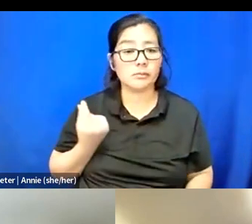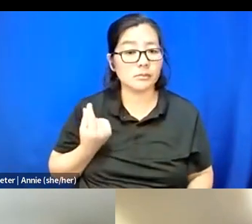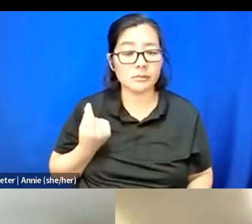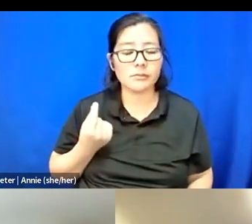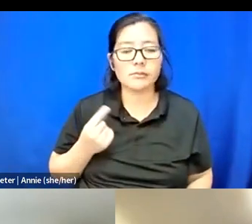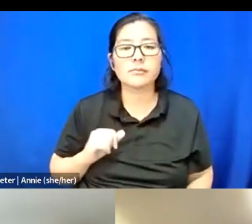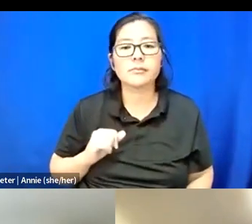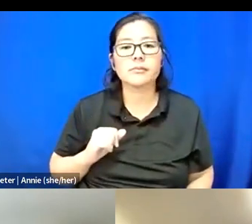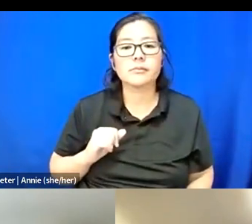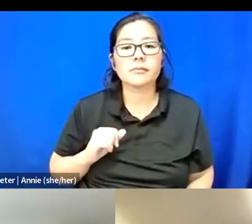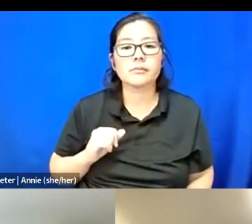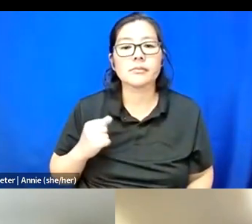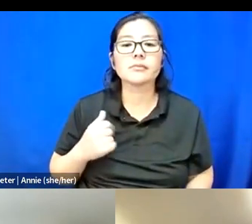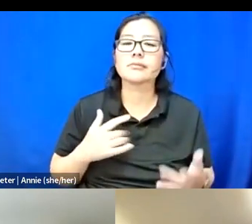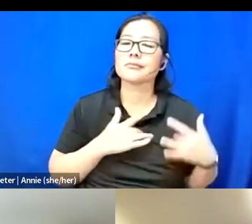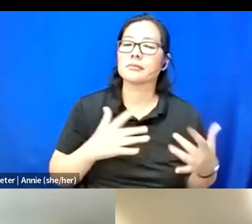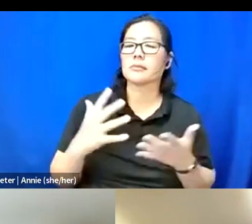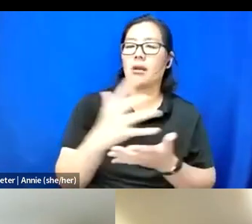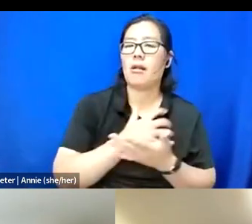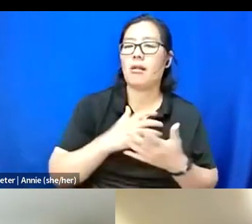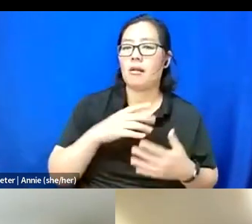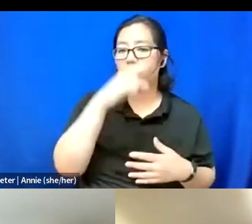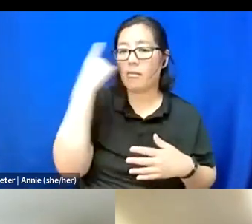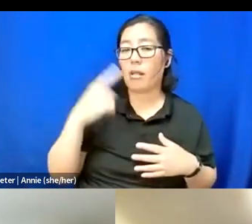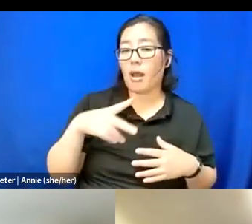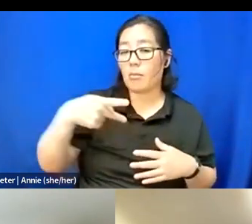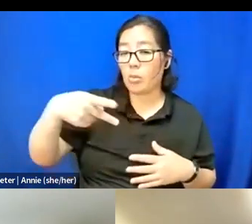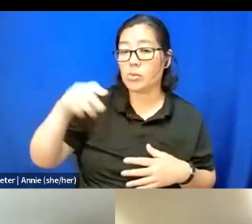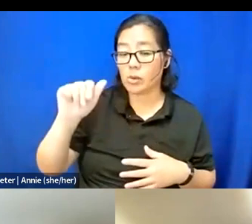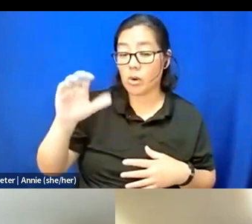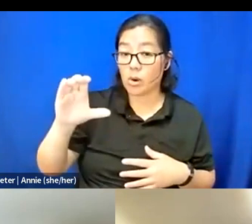In the past, I've like -- I collect postcards, Black postcards.